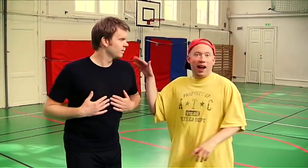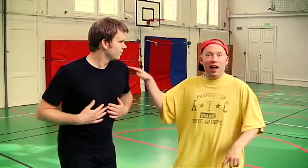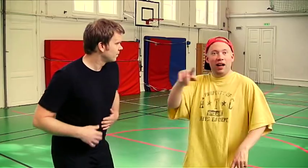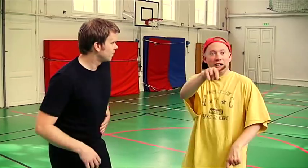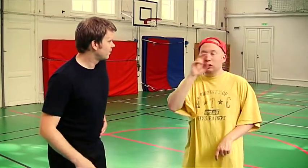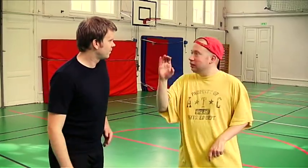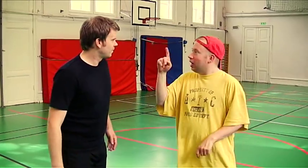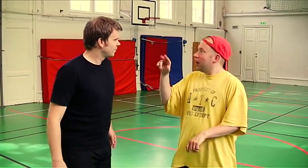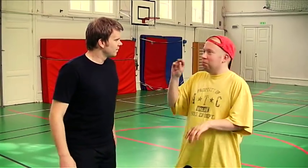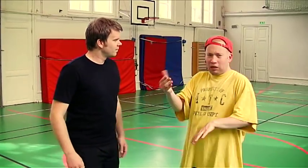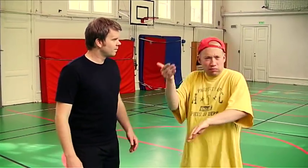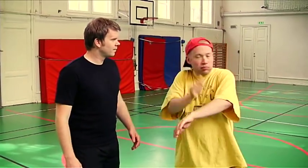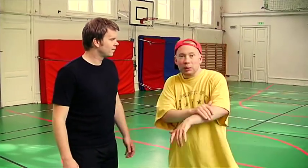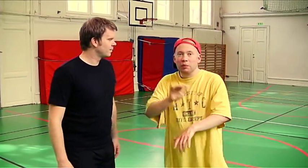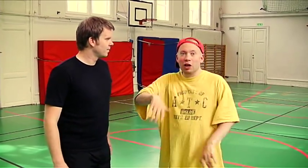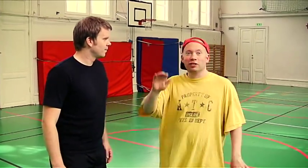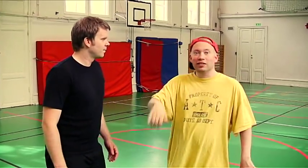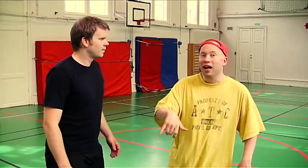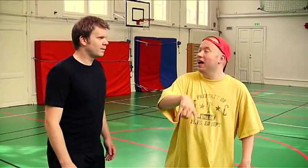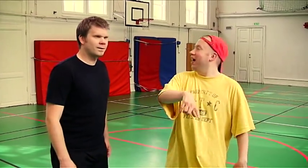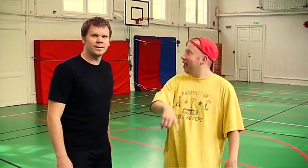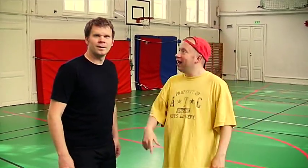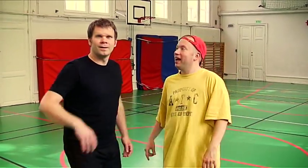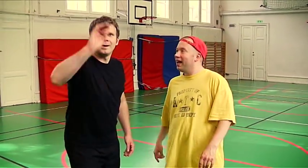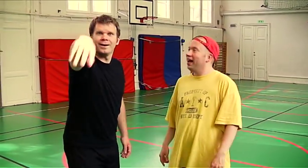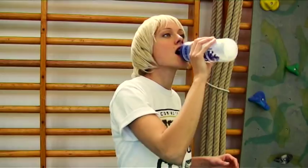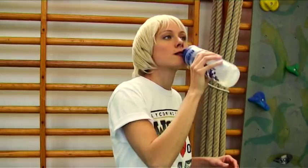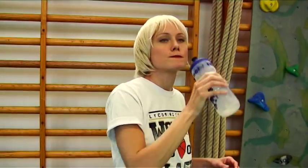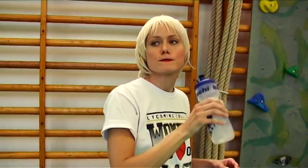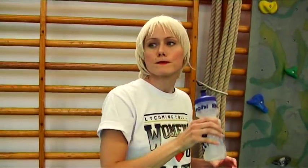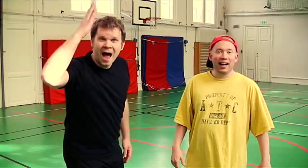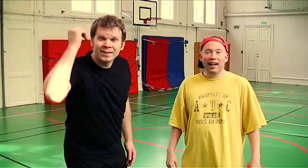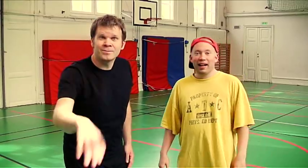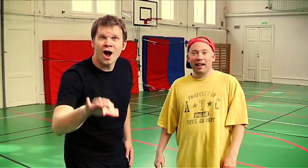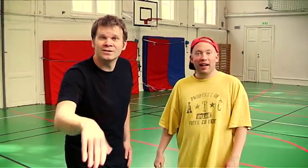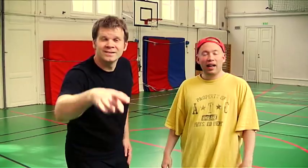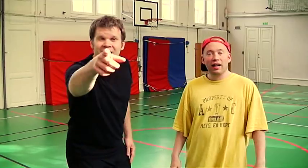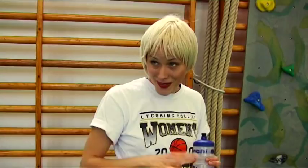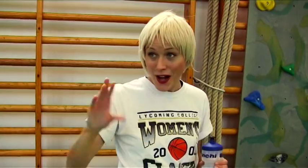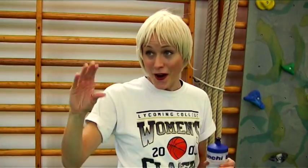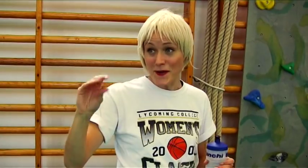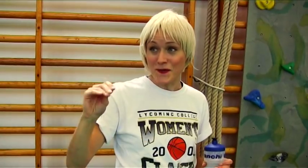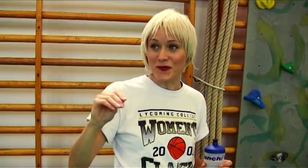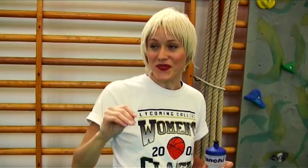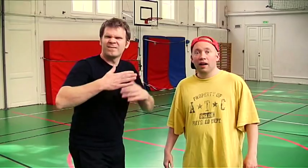It seems like Jelena is a basketball pro! Can you play basketball? Yees...